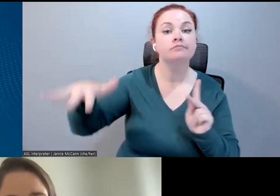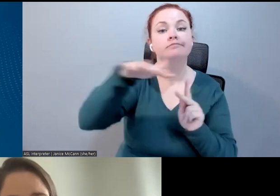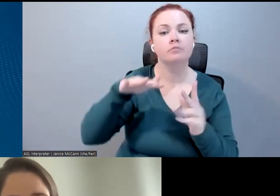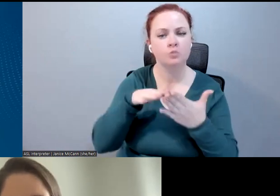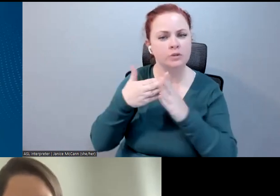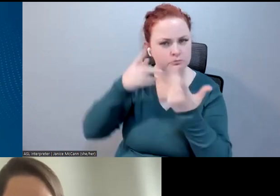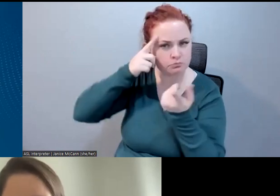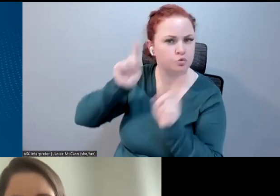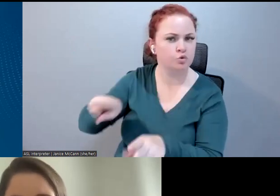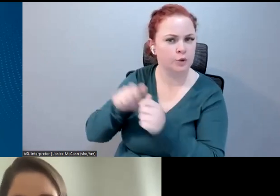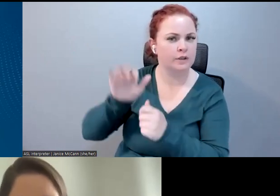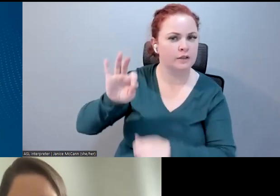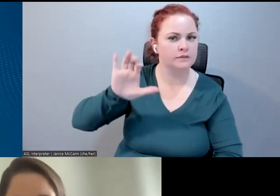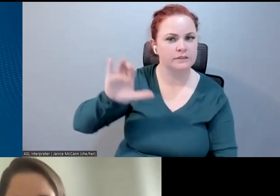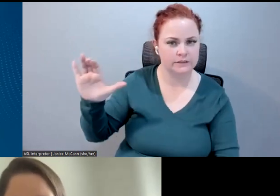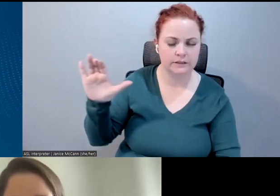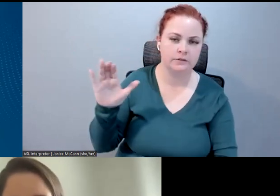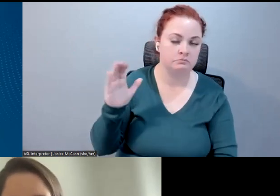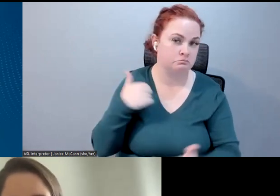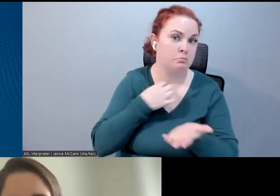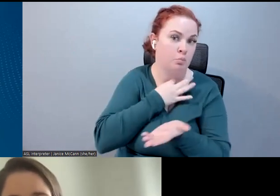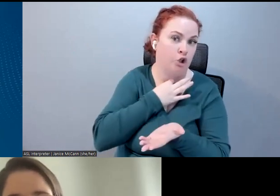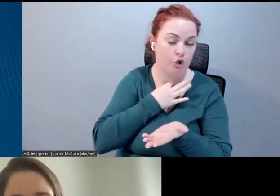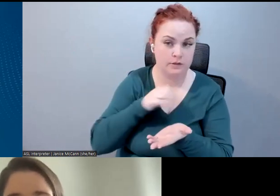that. Certainly I'm curious if there is other feedback there. I